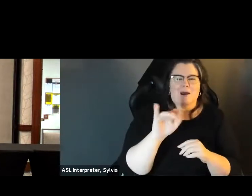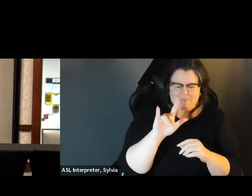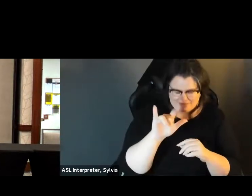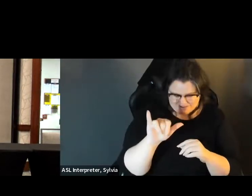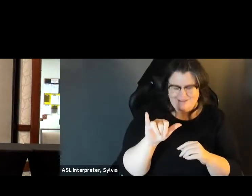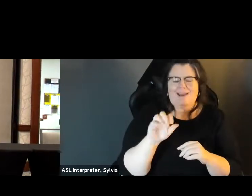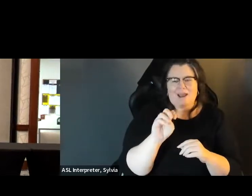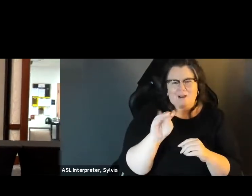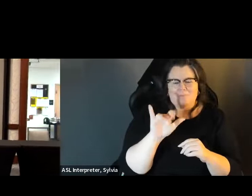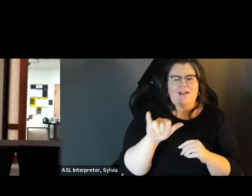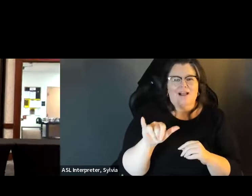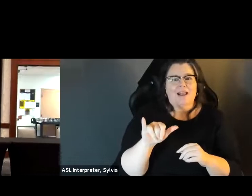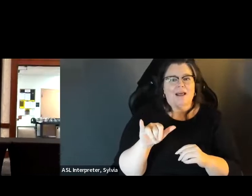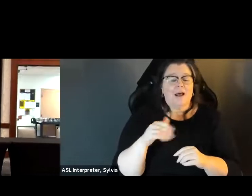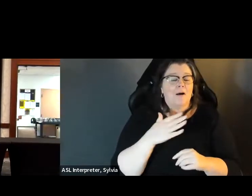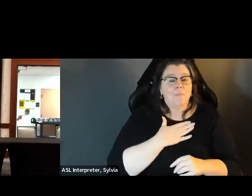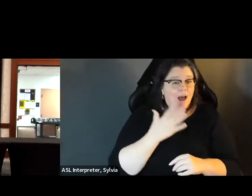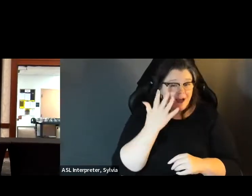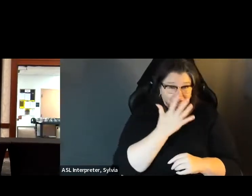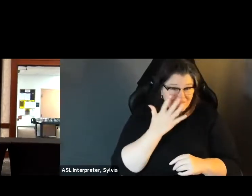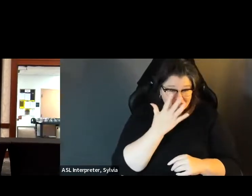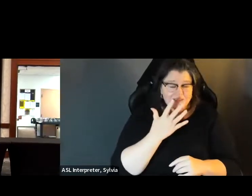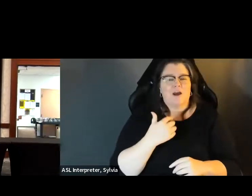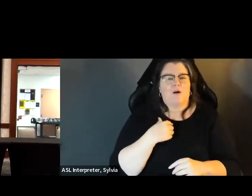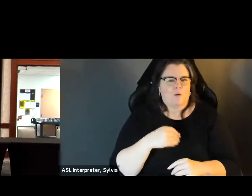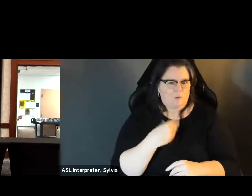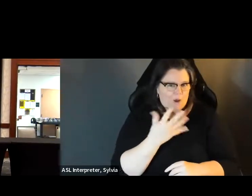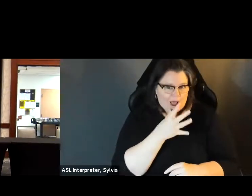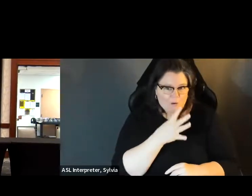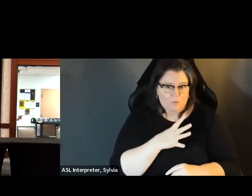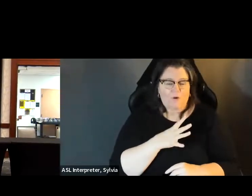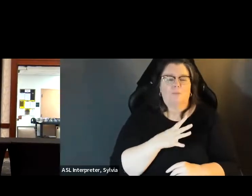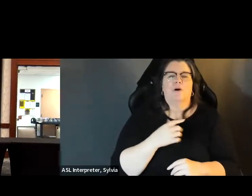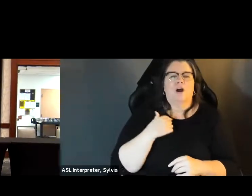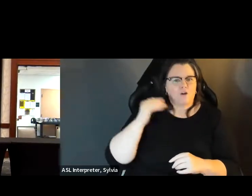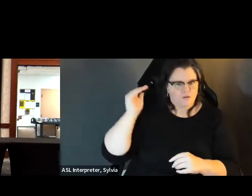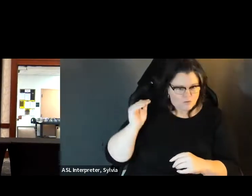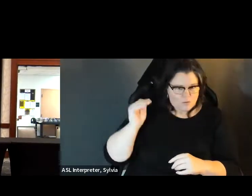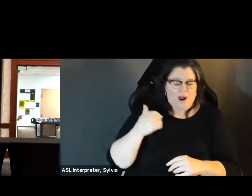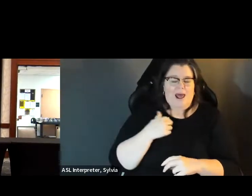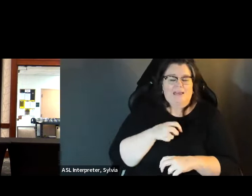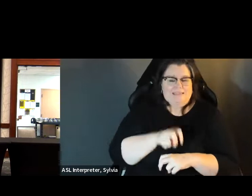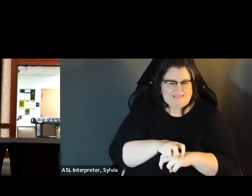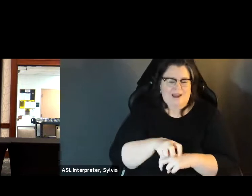as Lori Lee mentioned. My name is 40 to give a brief visual description. of fall back home. To give a brief visual description, I am